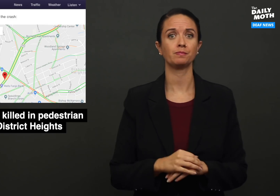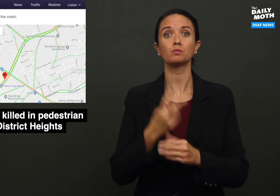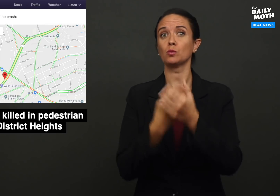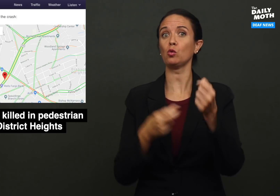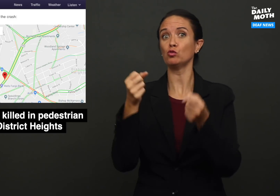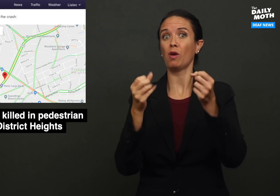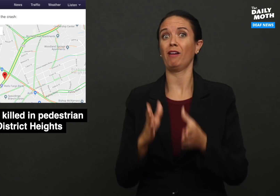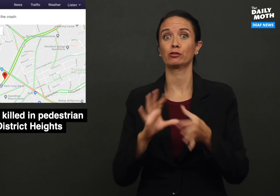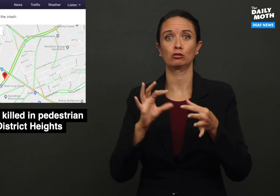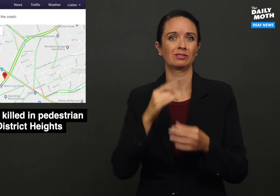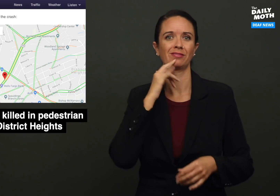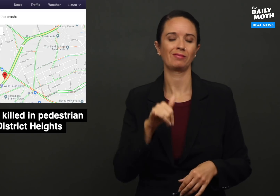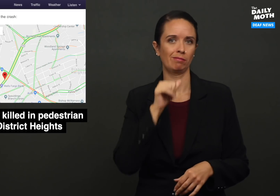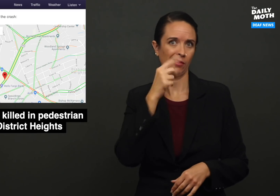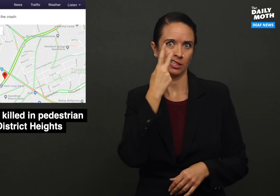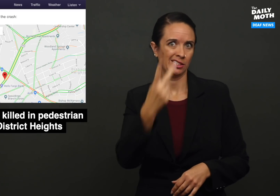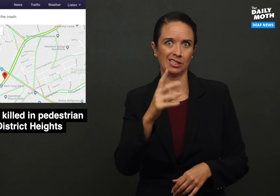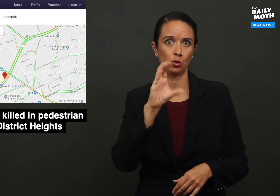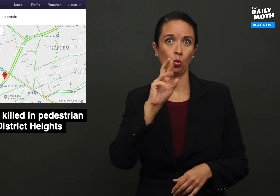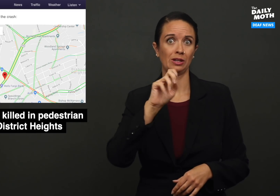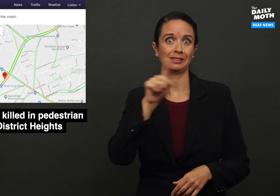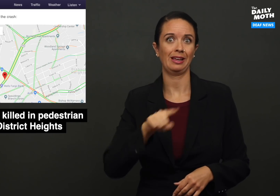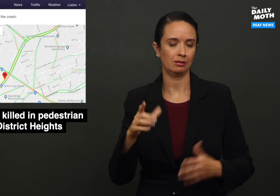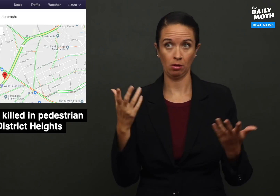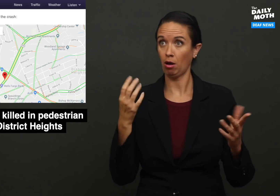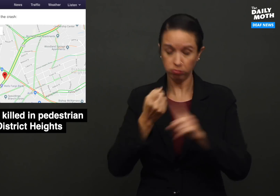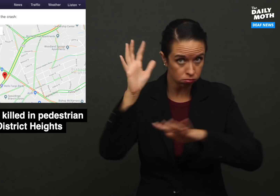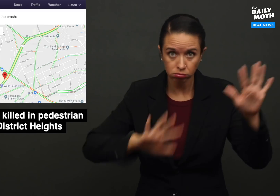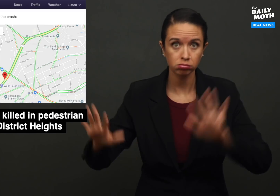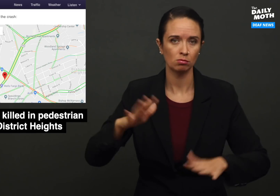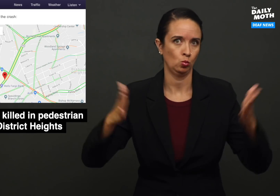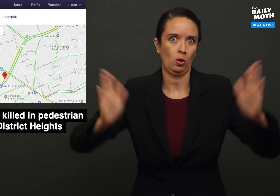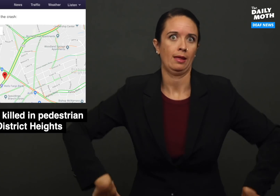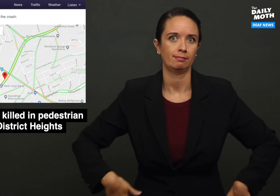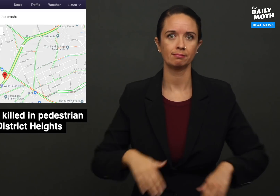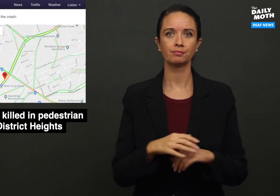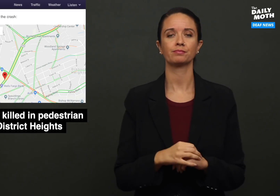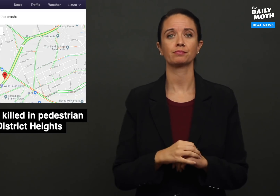and explained that they didn't see Cortez until it was too late.